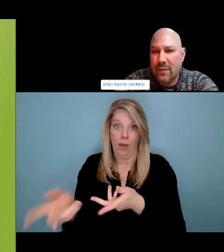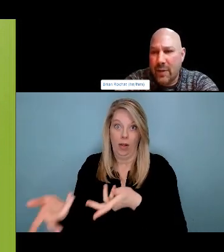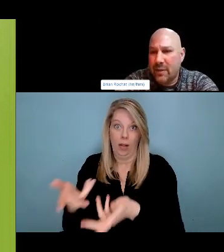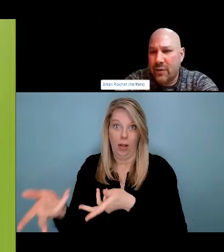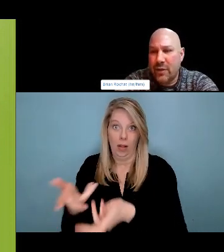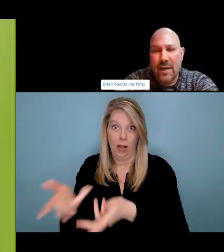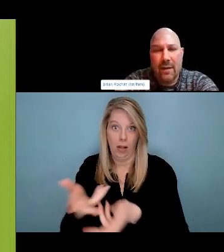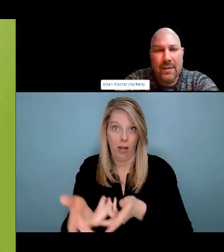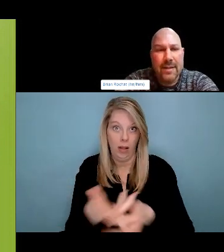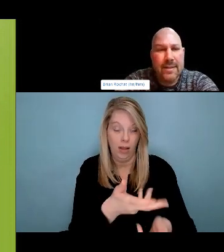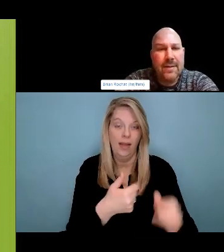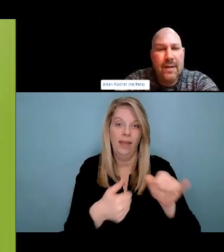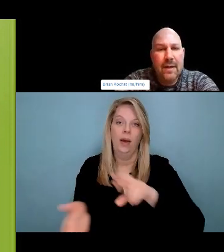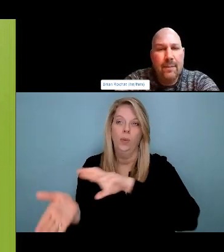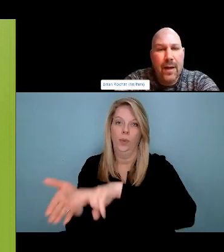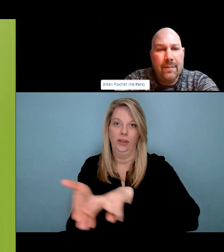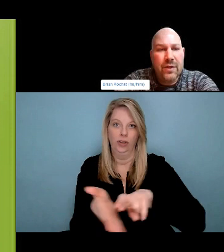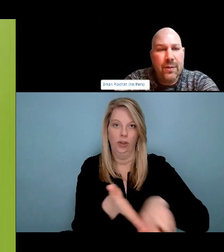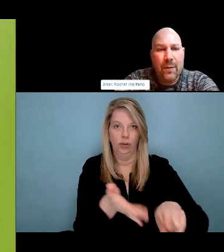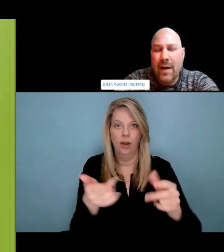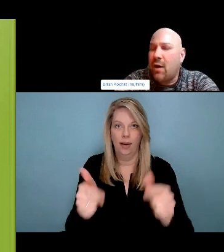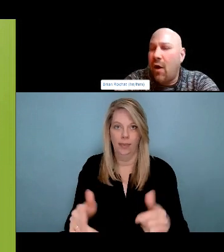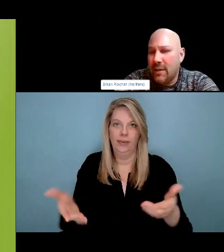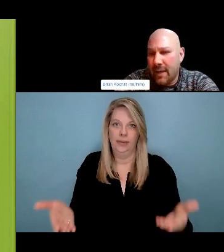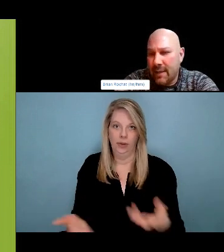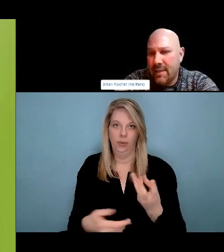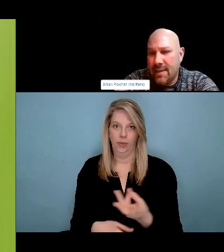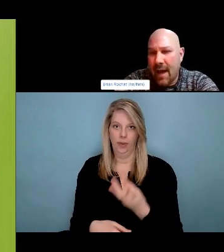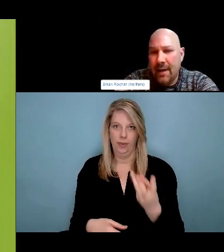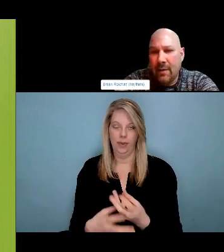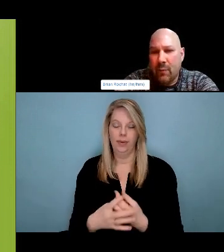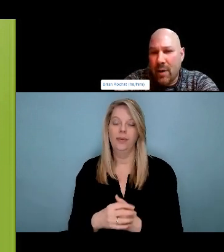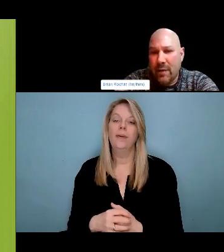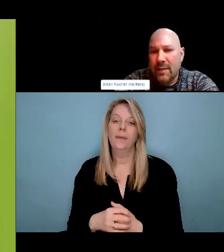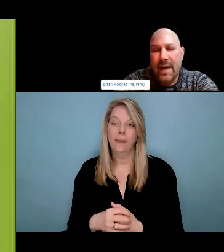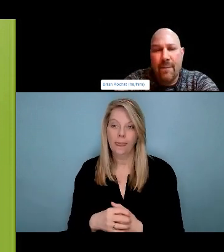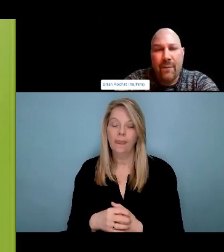Up in the top corner there is join a Hub Constant. That is my mother and, my stepfather in the